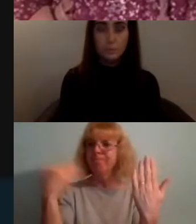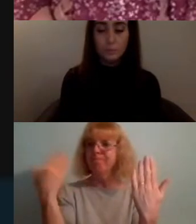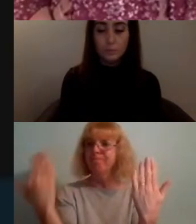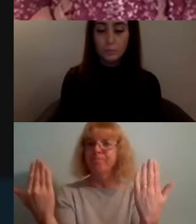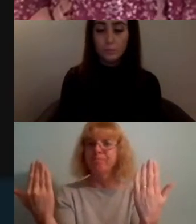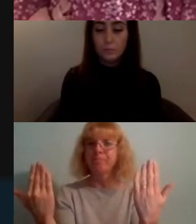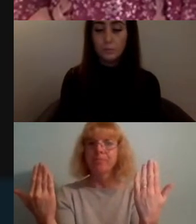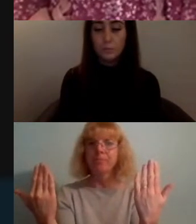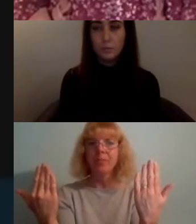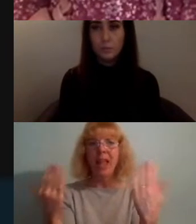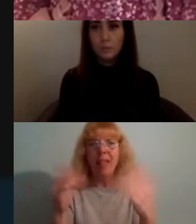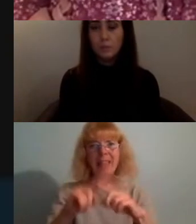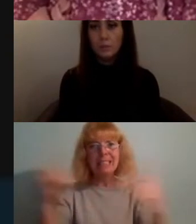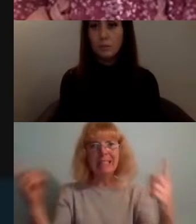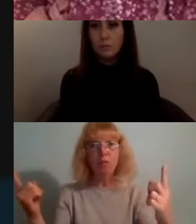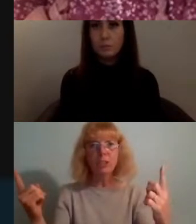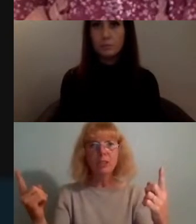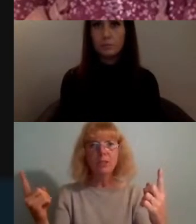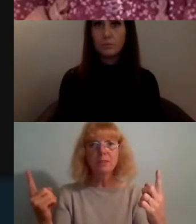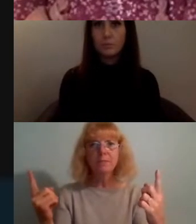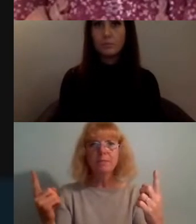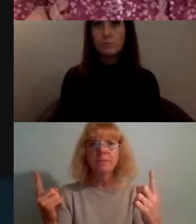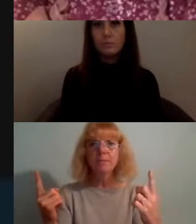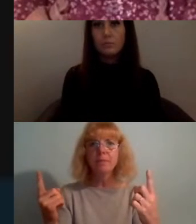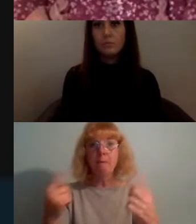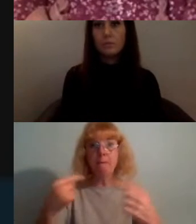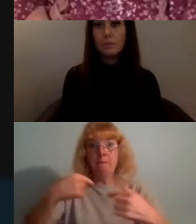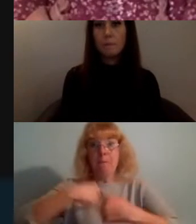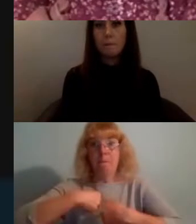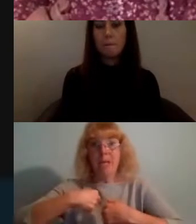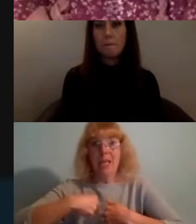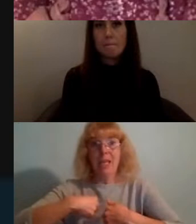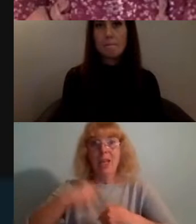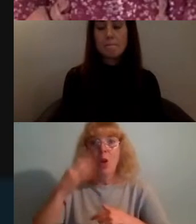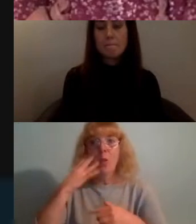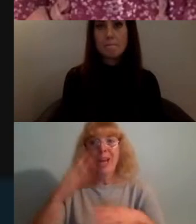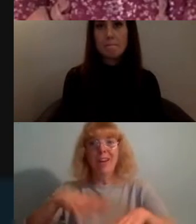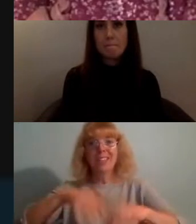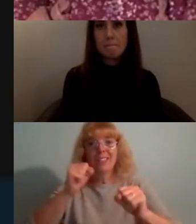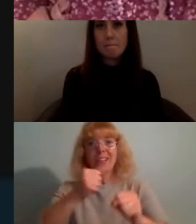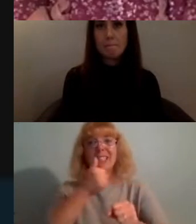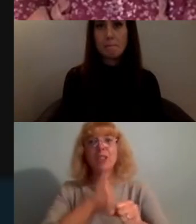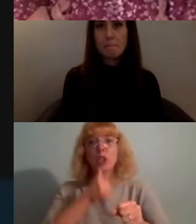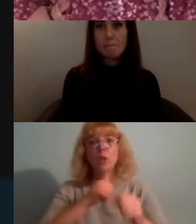different they are which you know for me when I first started using online spaces I was kind of